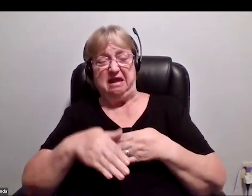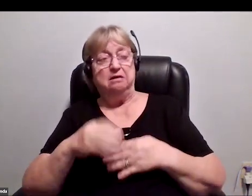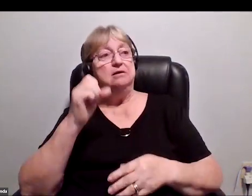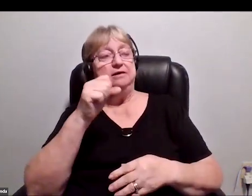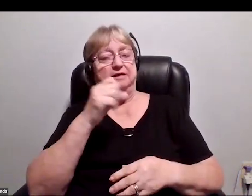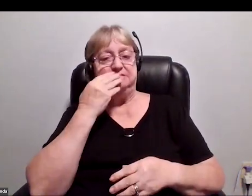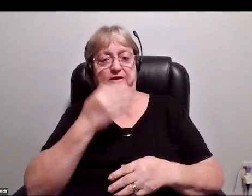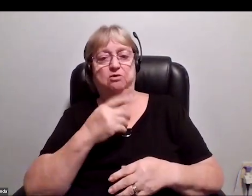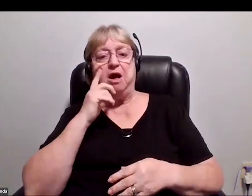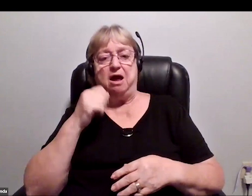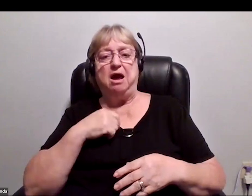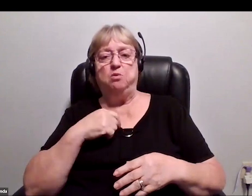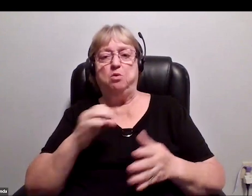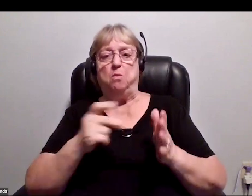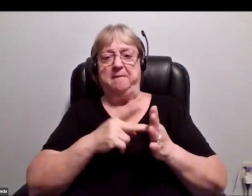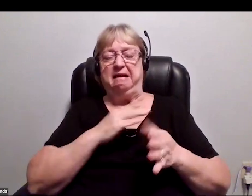We'll maybe revisit it at the end